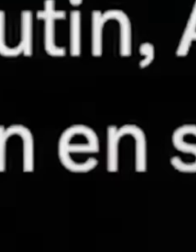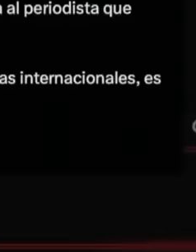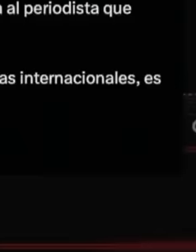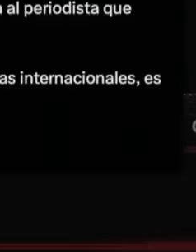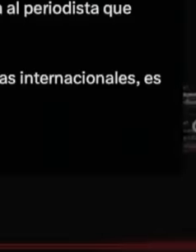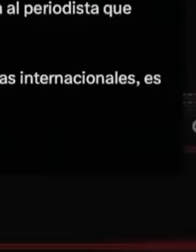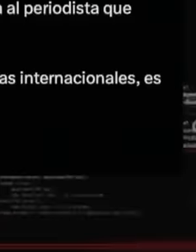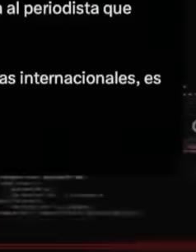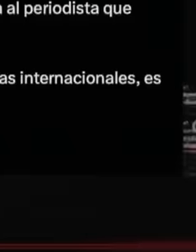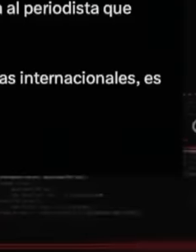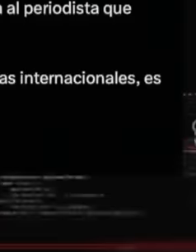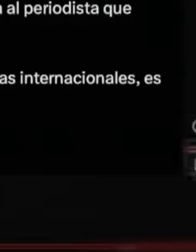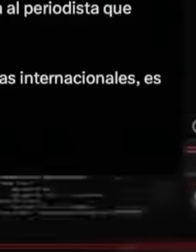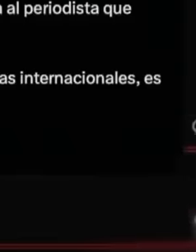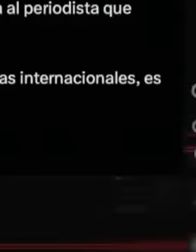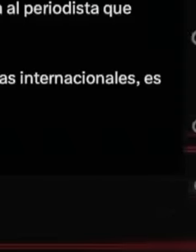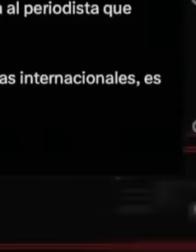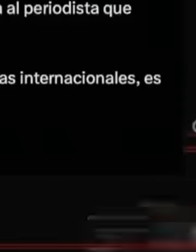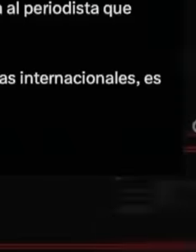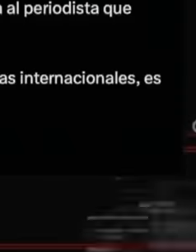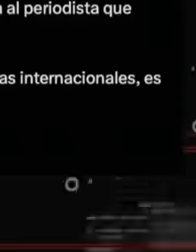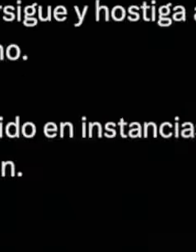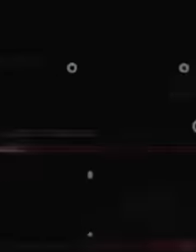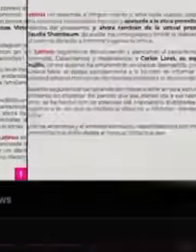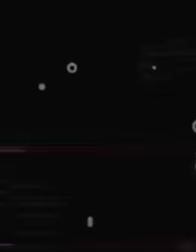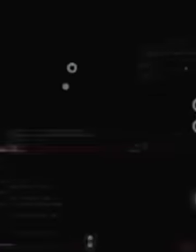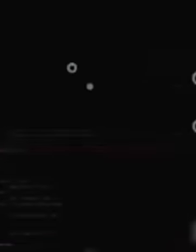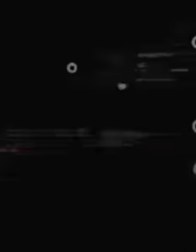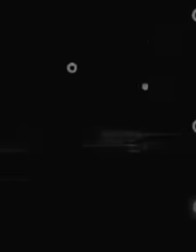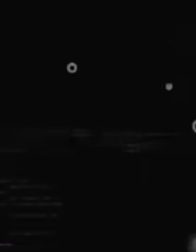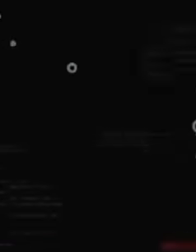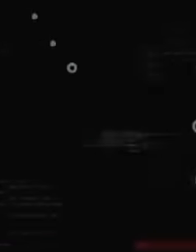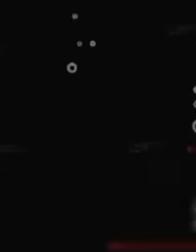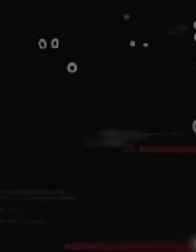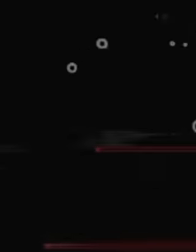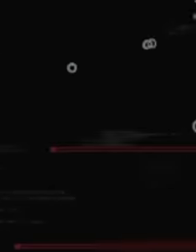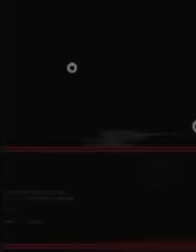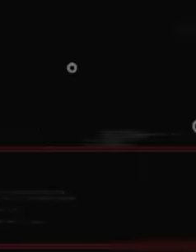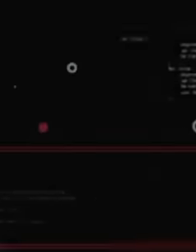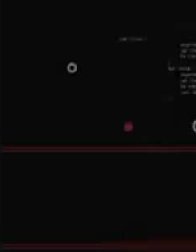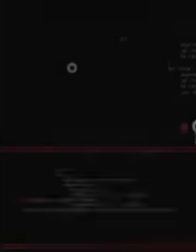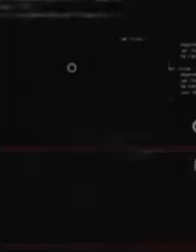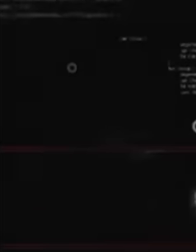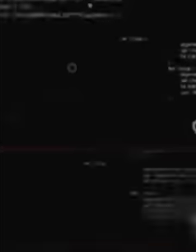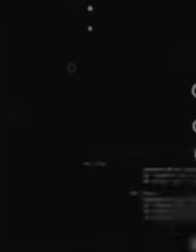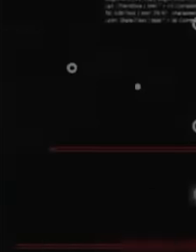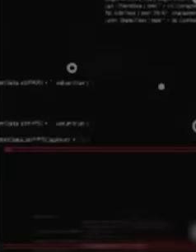of revenge and persecution against Latinus, the column omits, like other